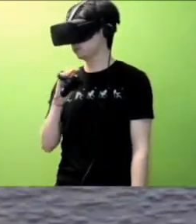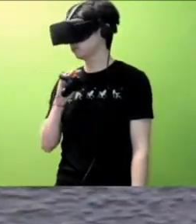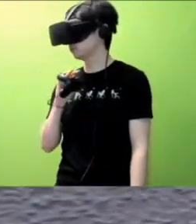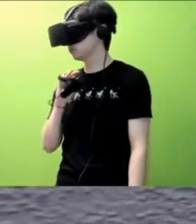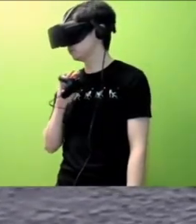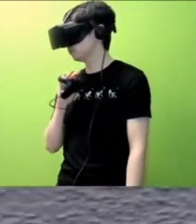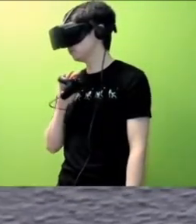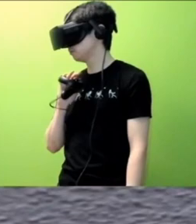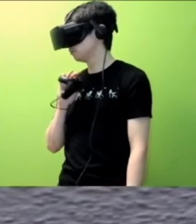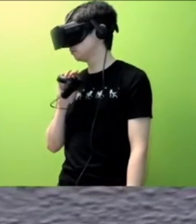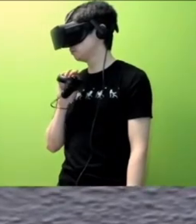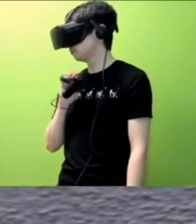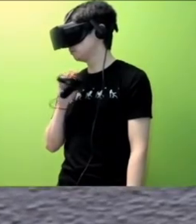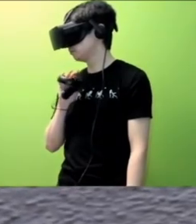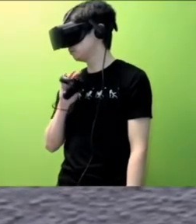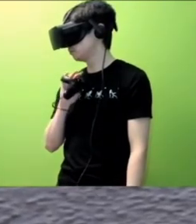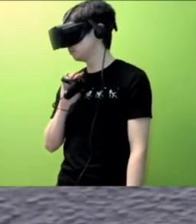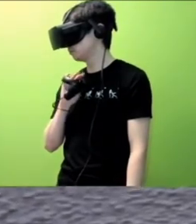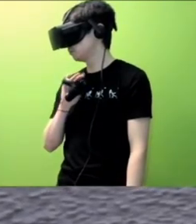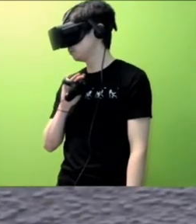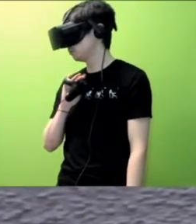Talk